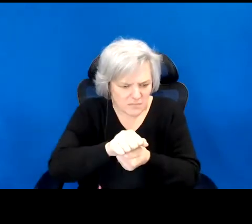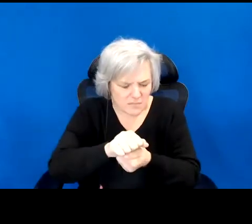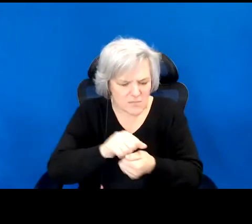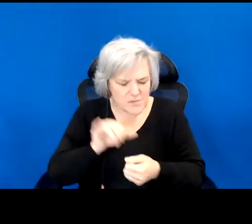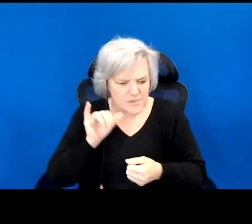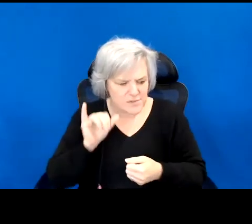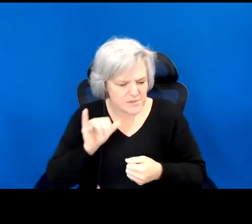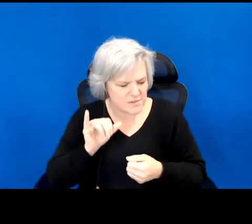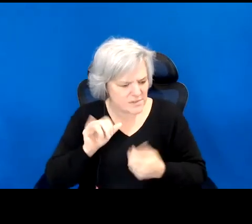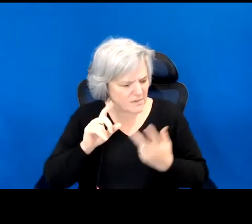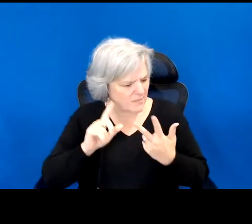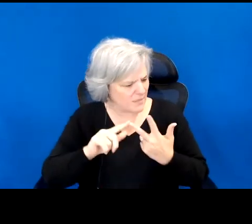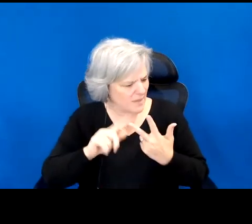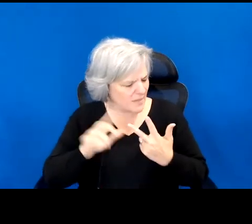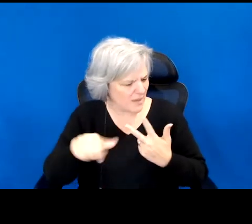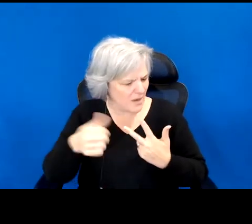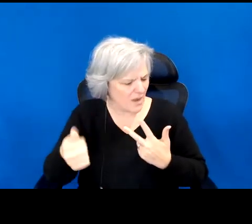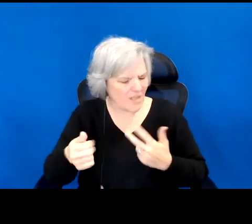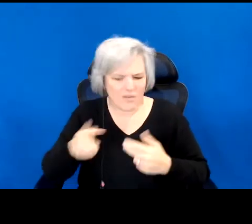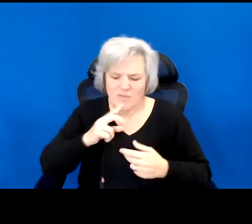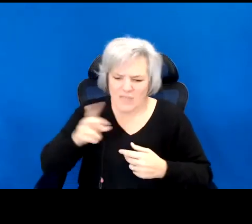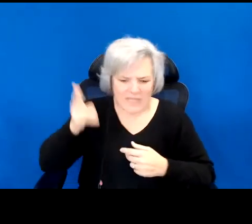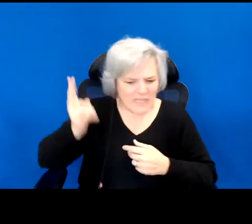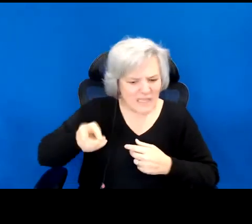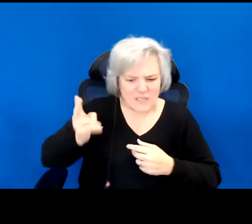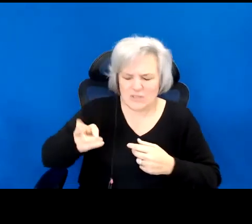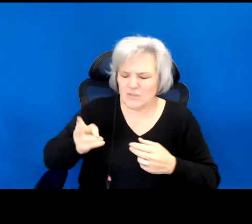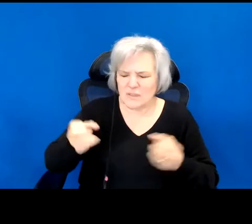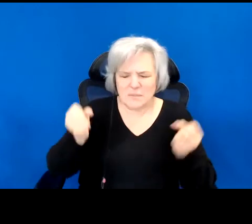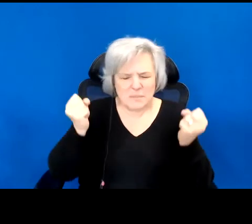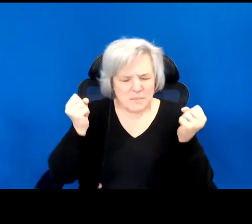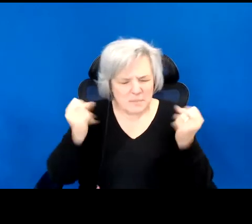Our blood is laced with modern histories of unbelievable violence.